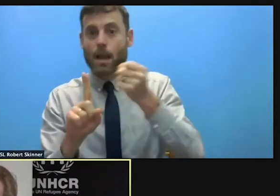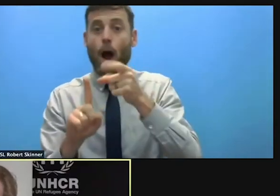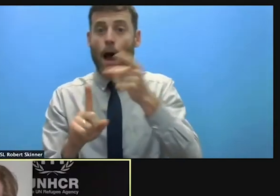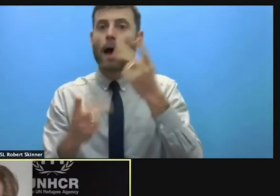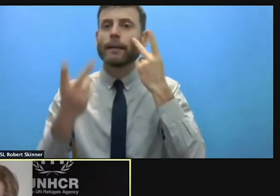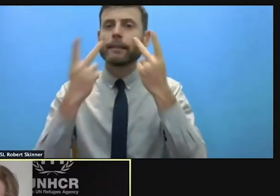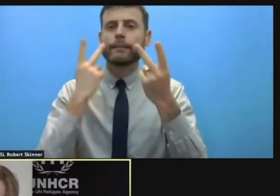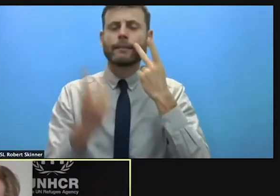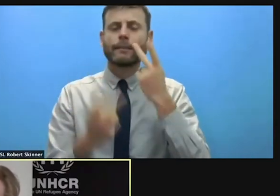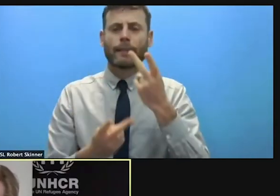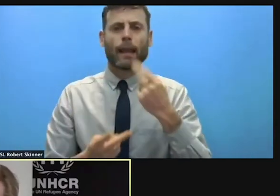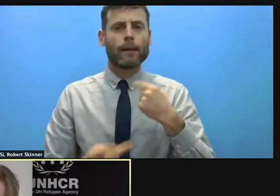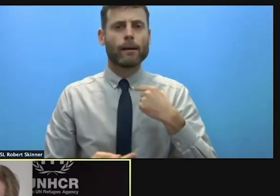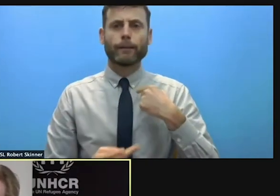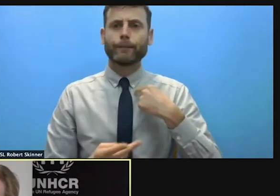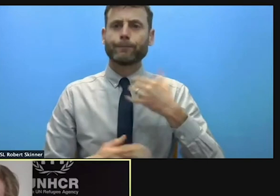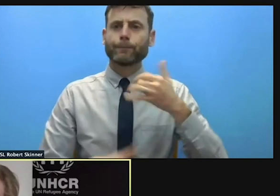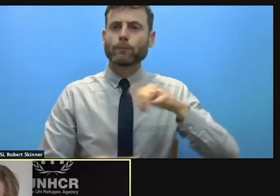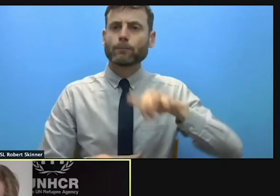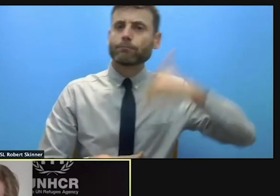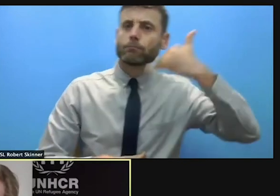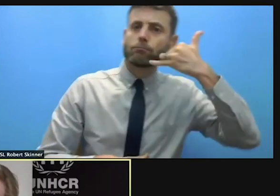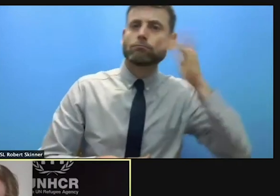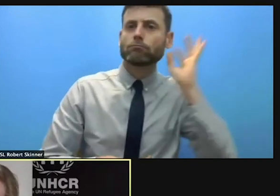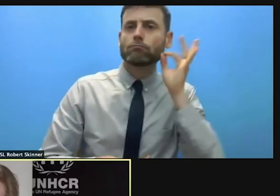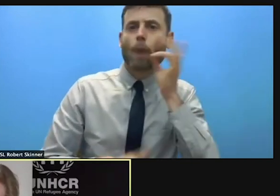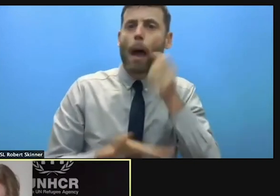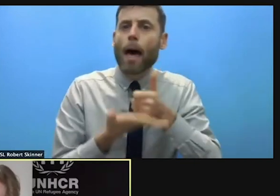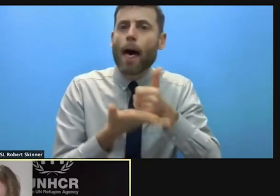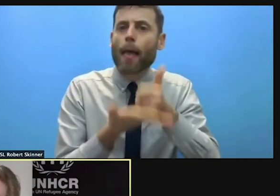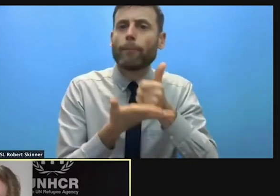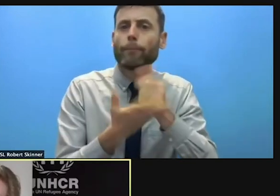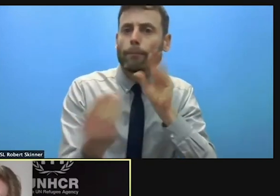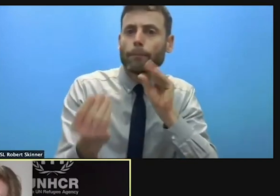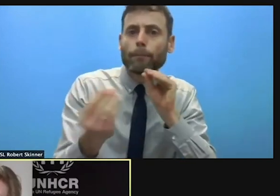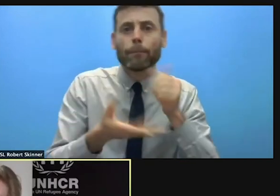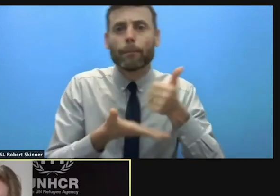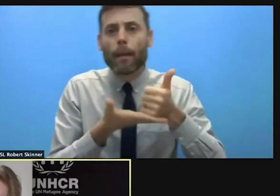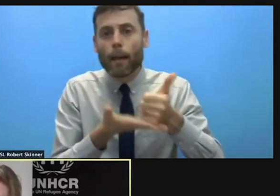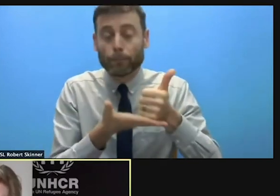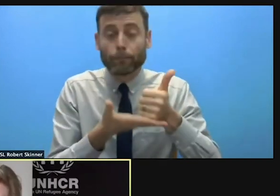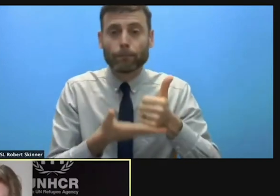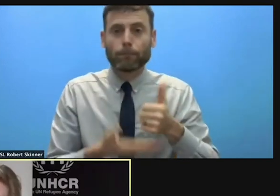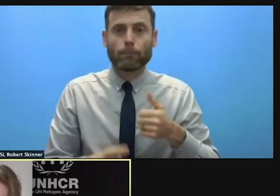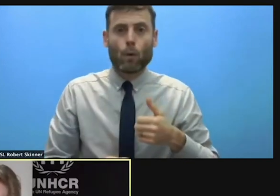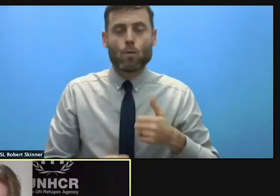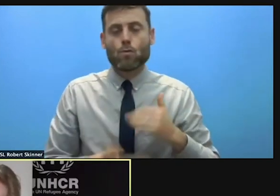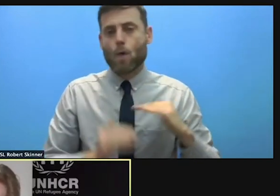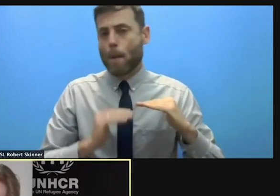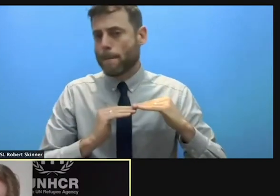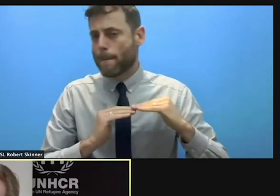had ten times the number of calls looking for assistance in violence in the context of gender